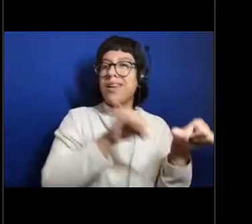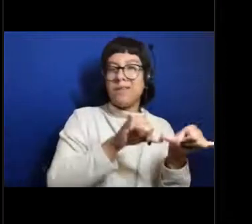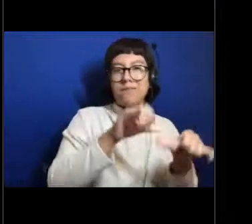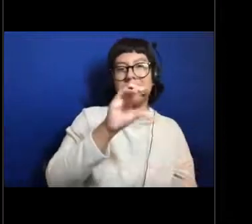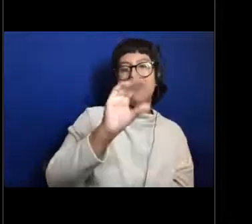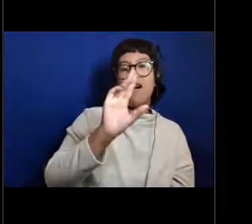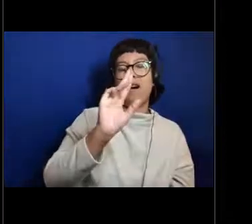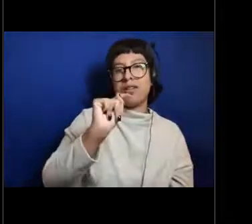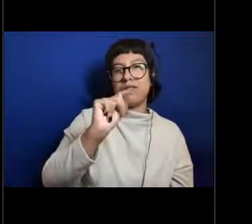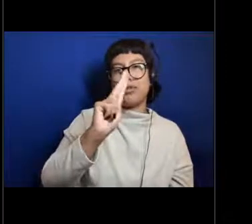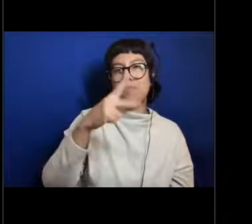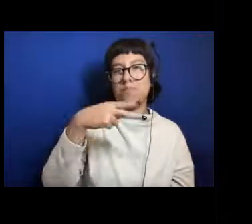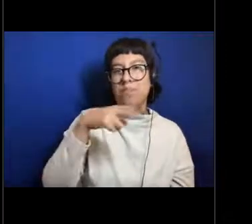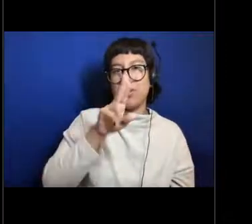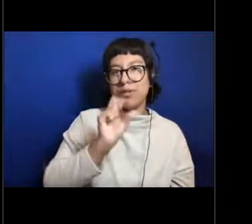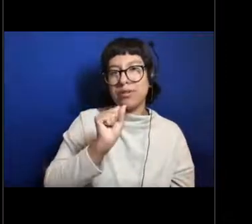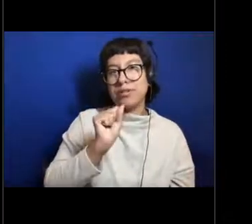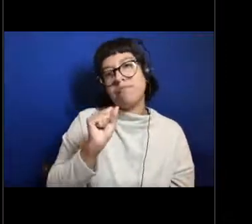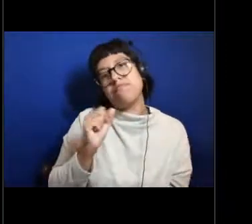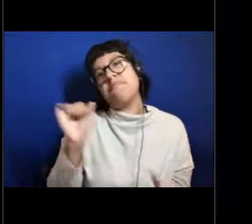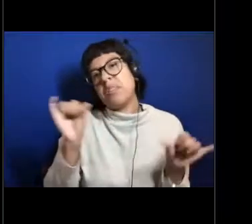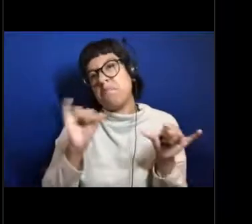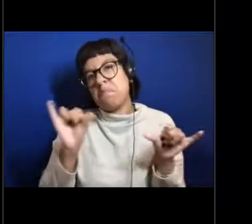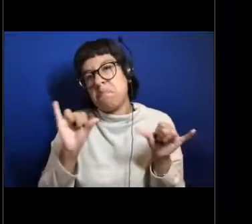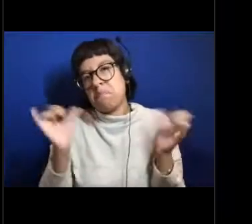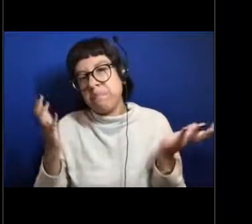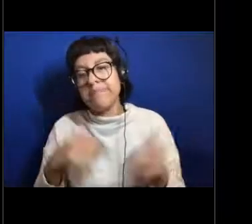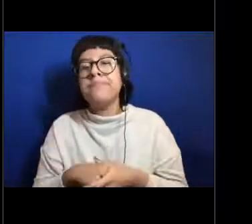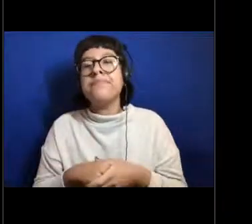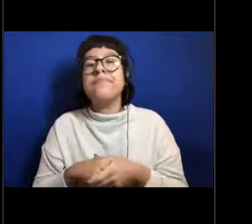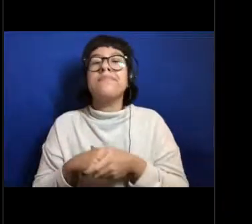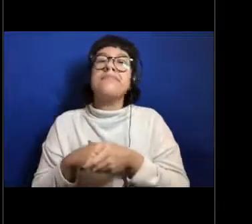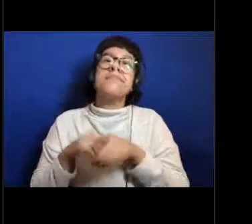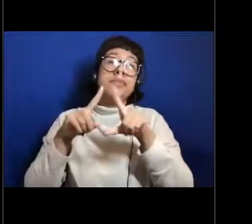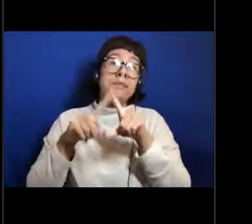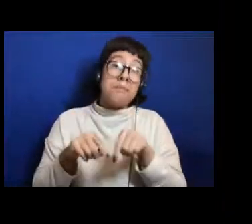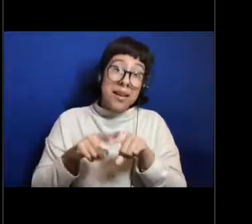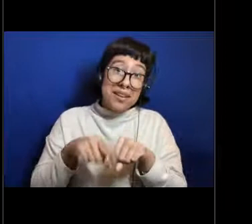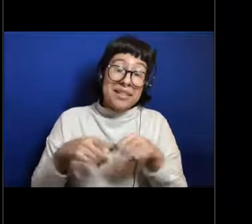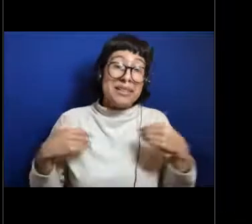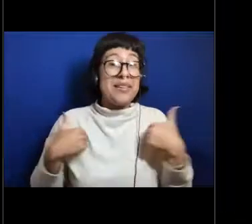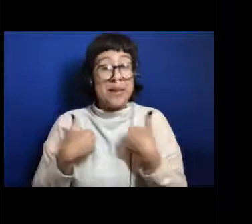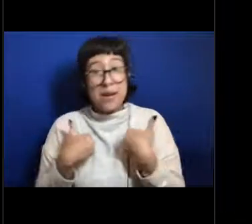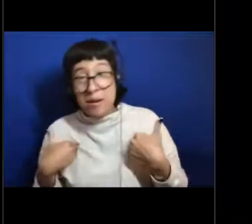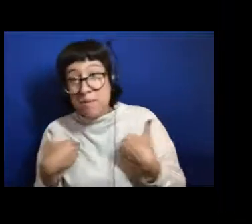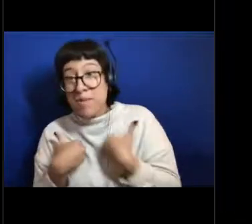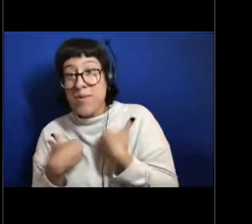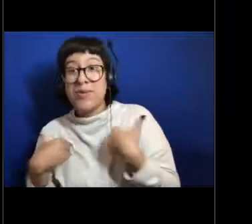So it really just depends on what species and there are so many different strategies depending